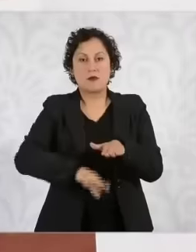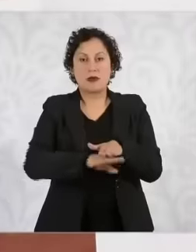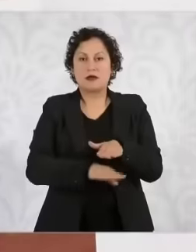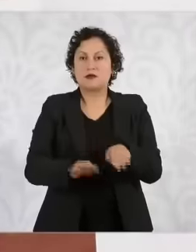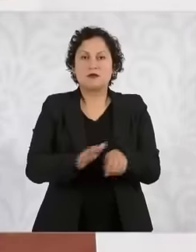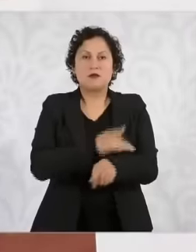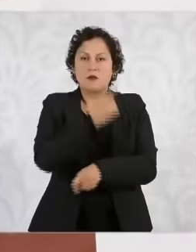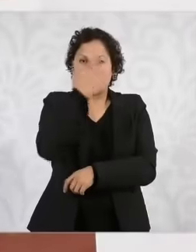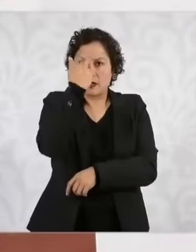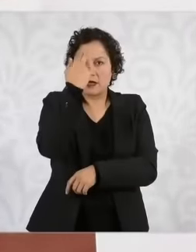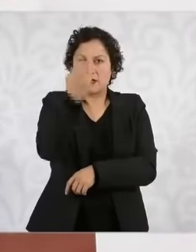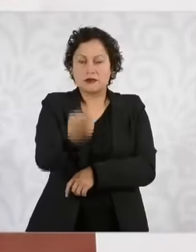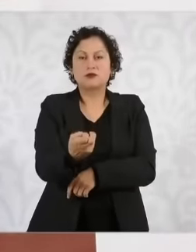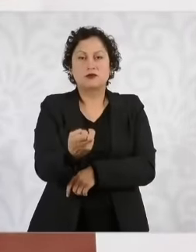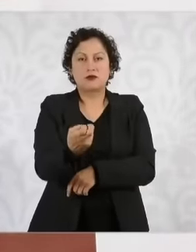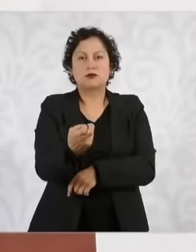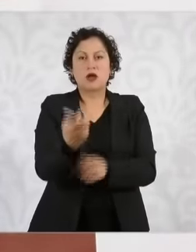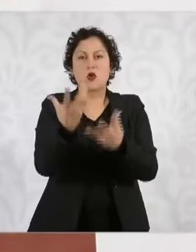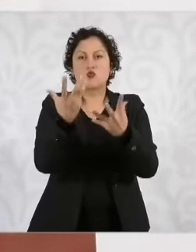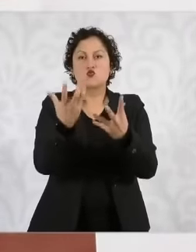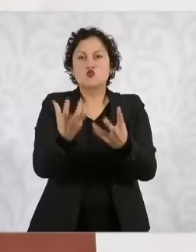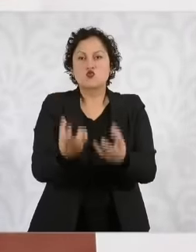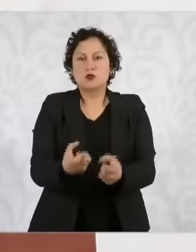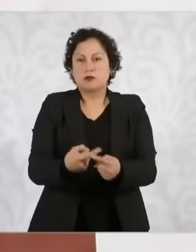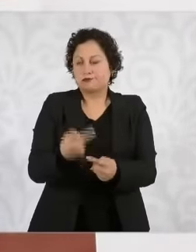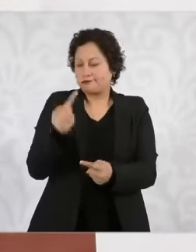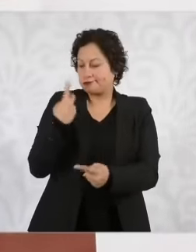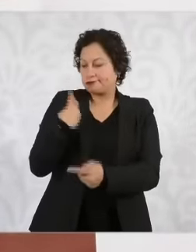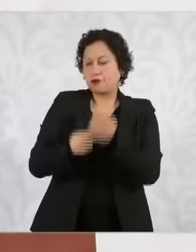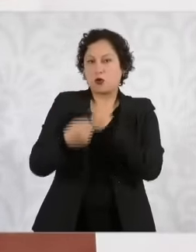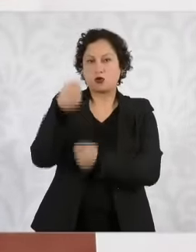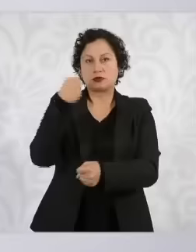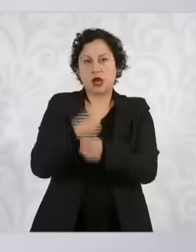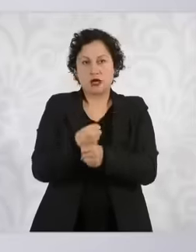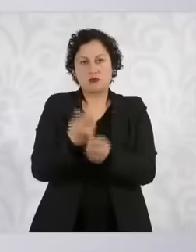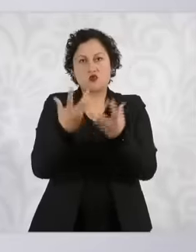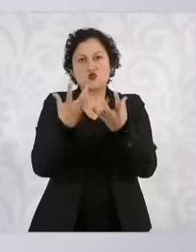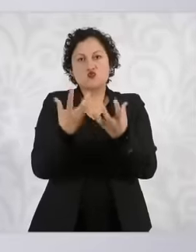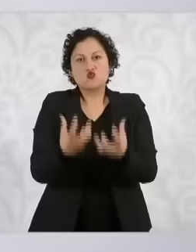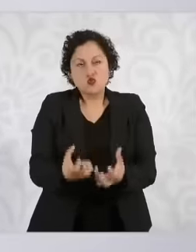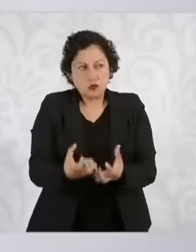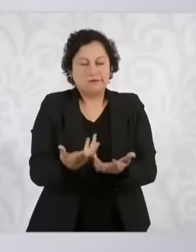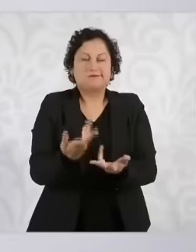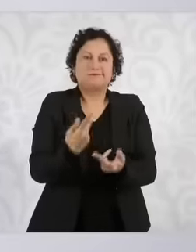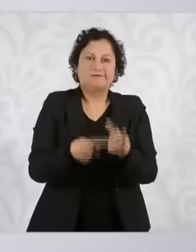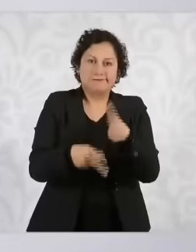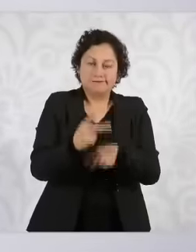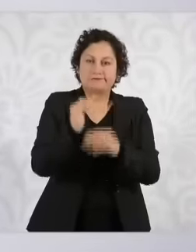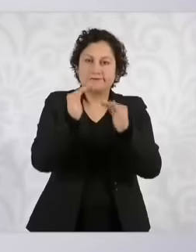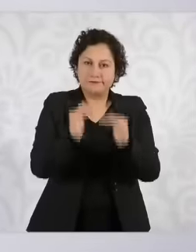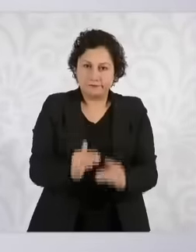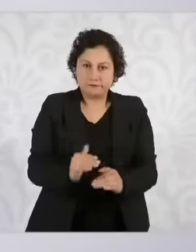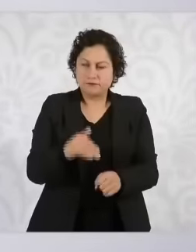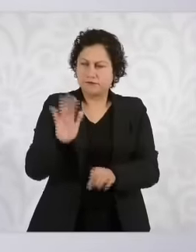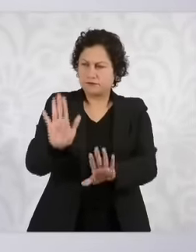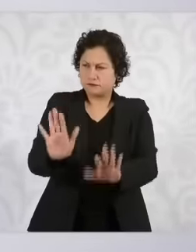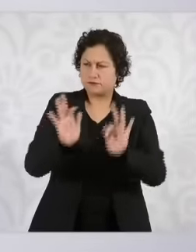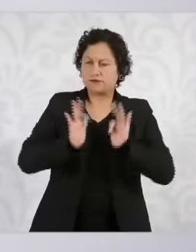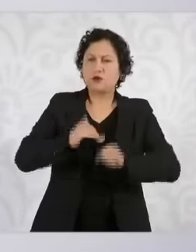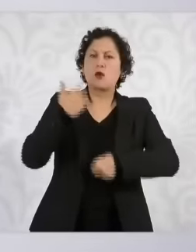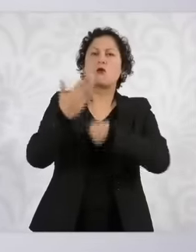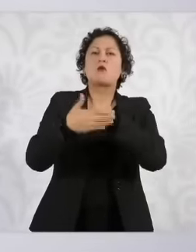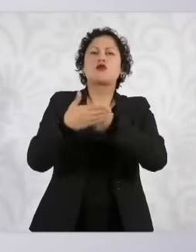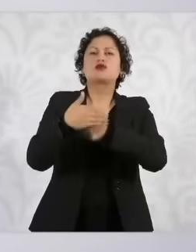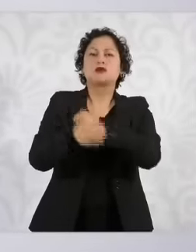mainly of the last 2 years and the next The year will be better because of the rains and what we also